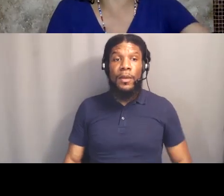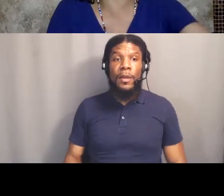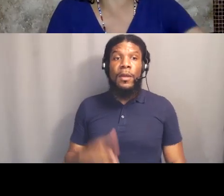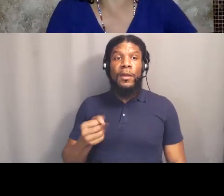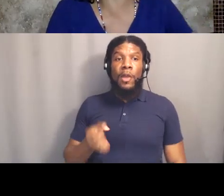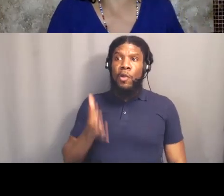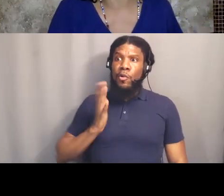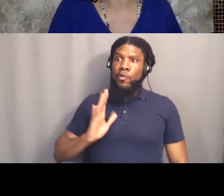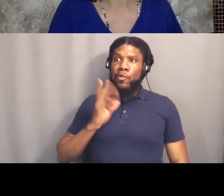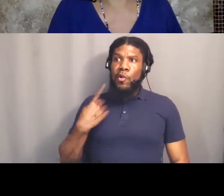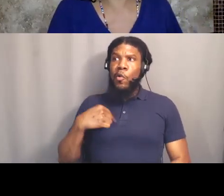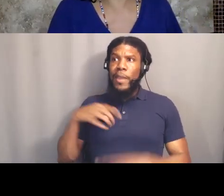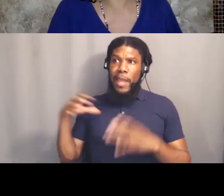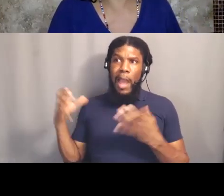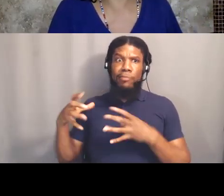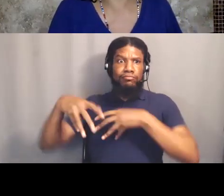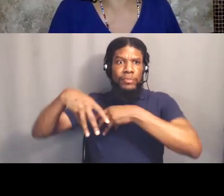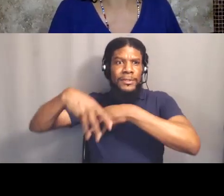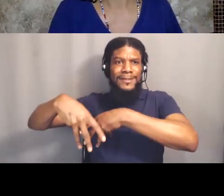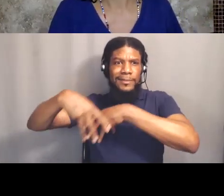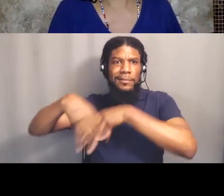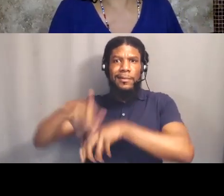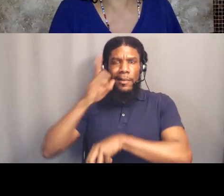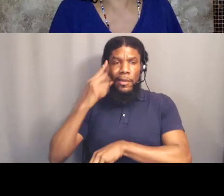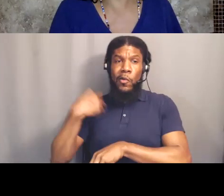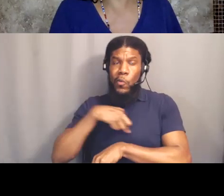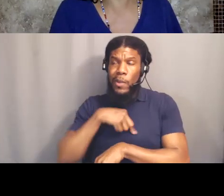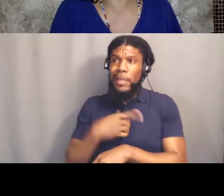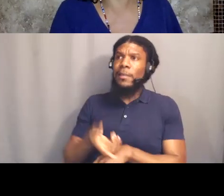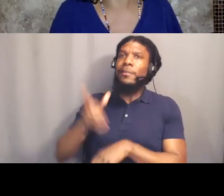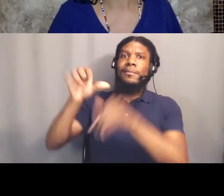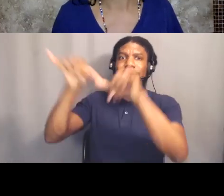we were pleading with the system to give us freedom,